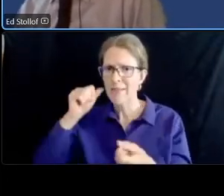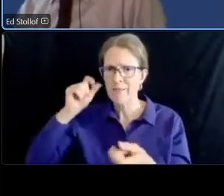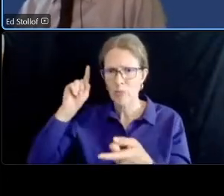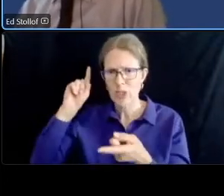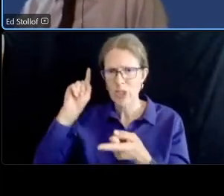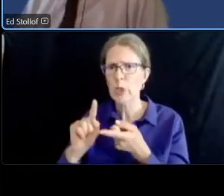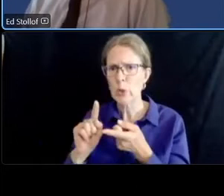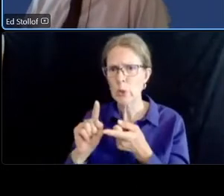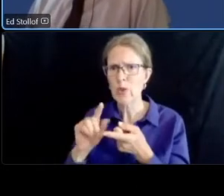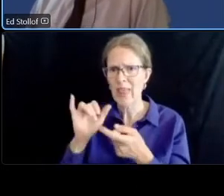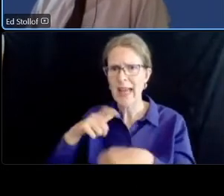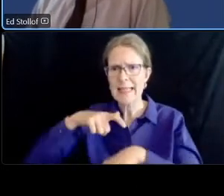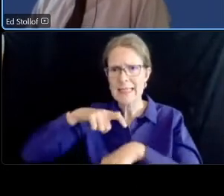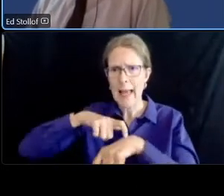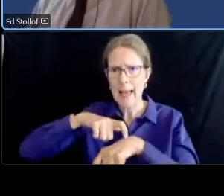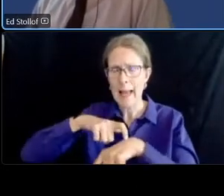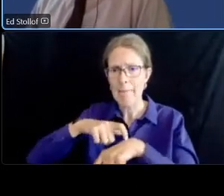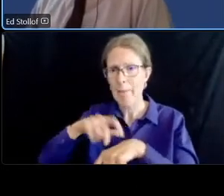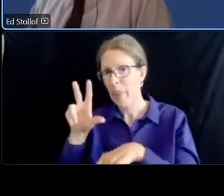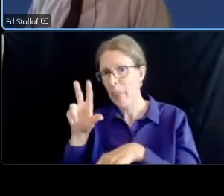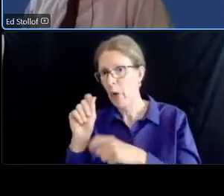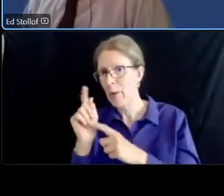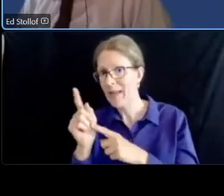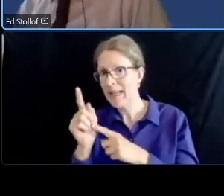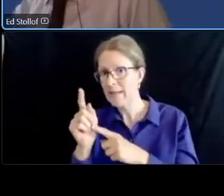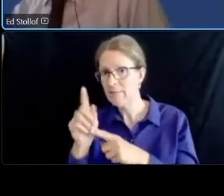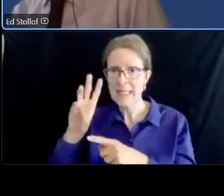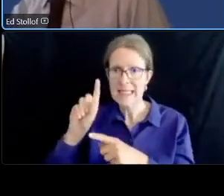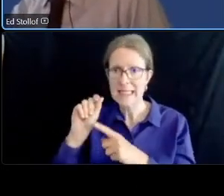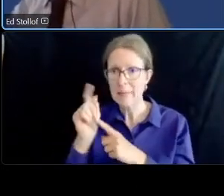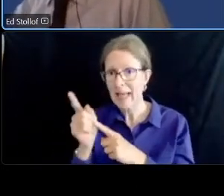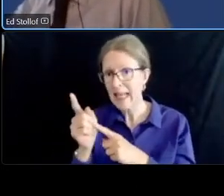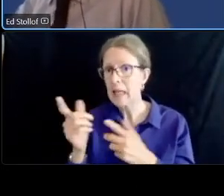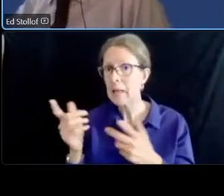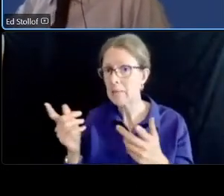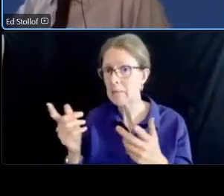minute or sixty minutes basis to create to create higher turnover in the corridor